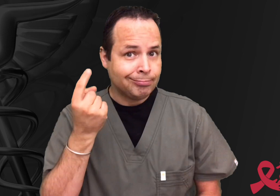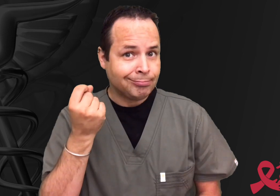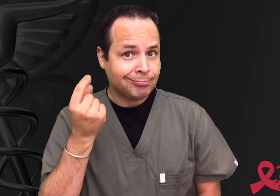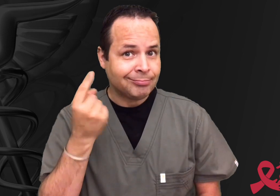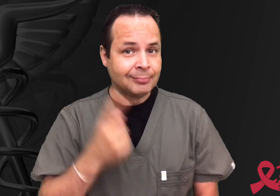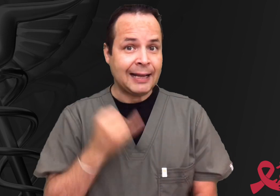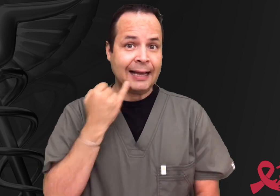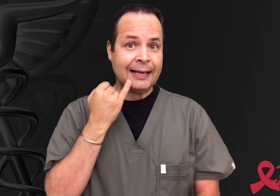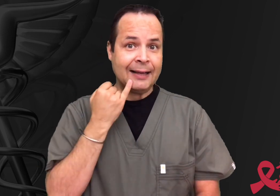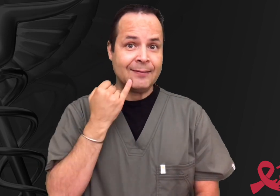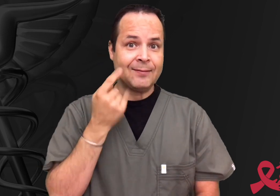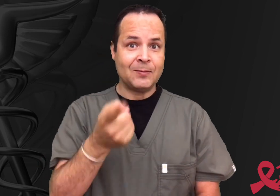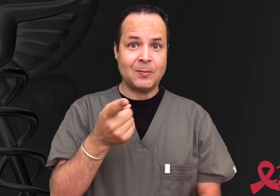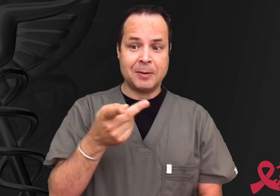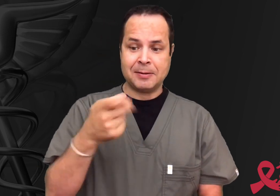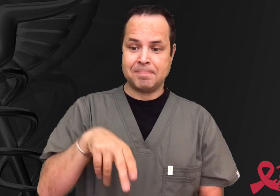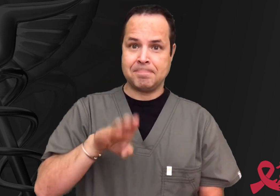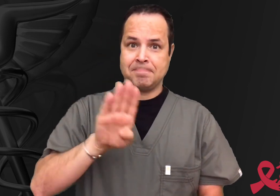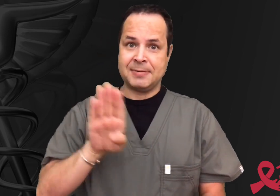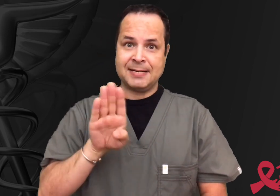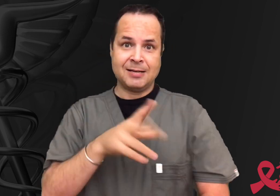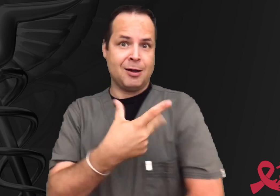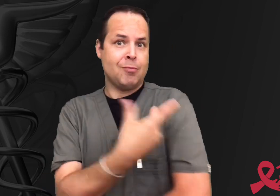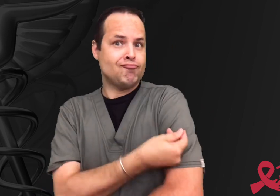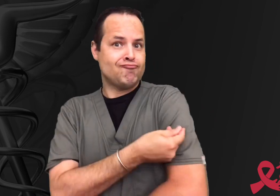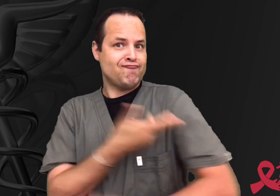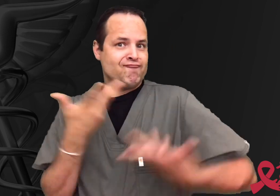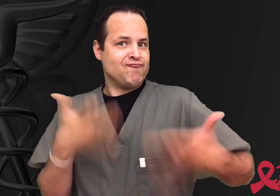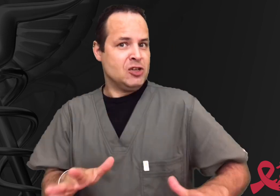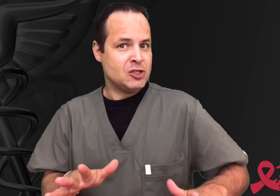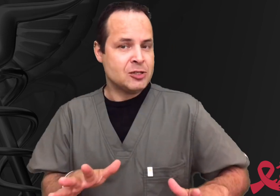If you are vaccinated for hepatitis A & B,